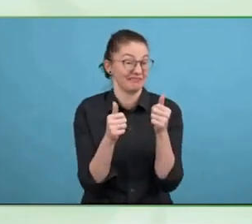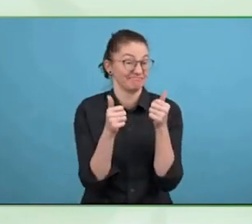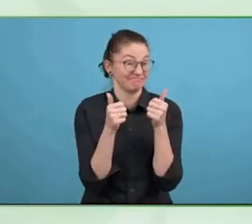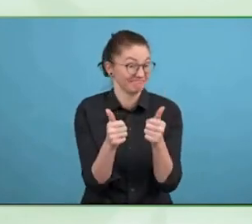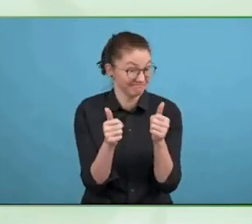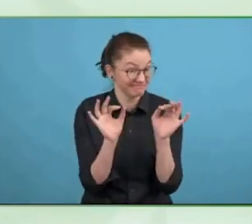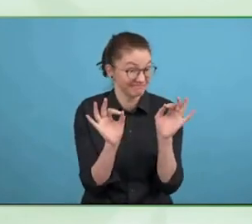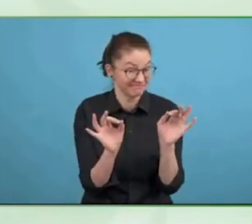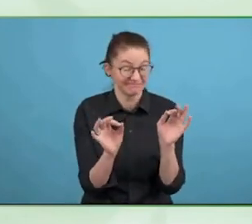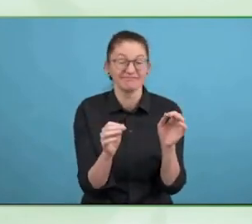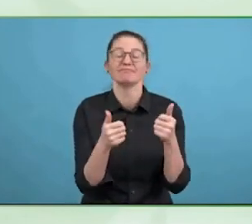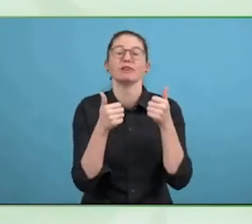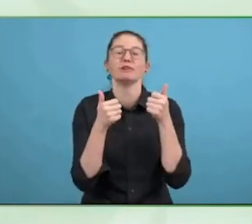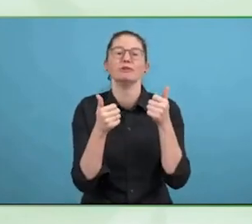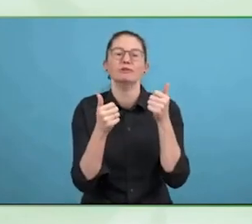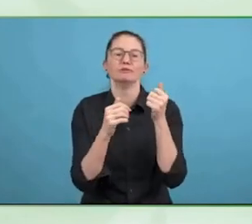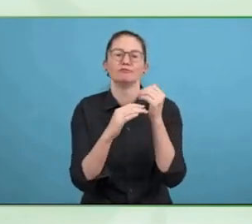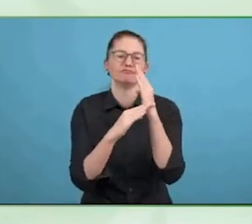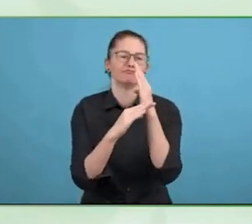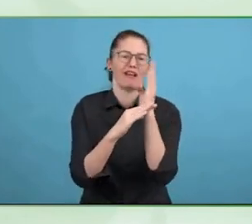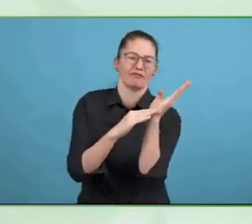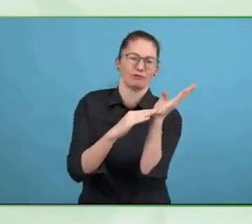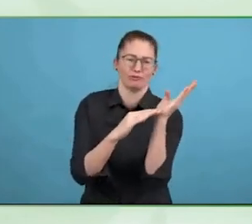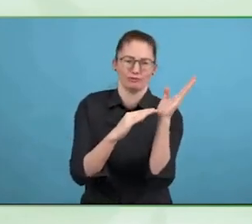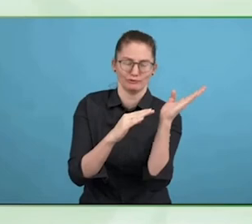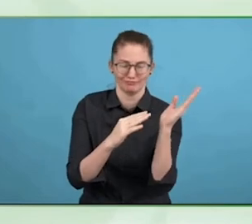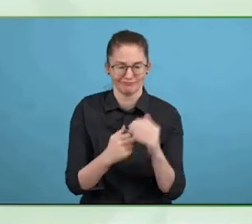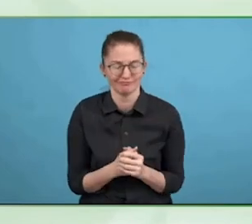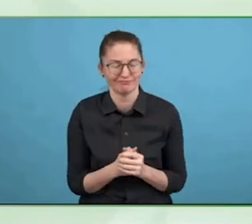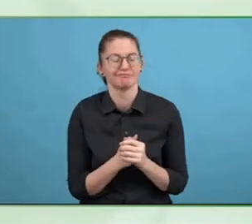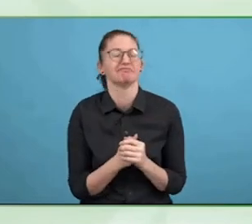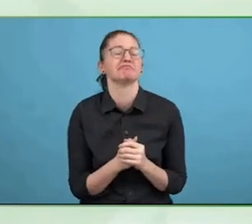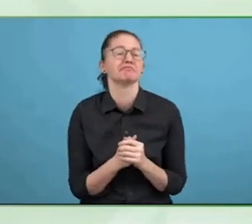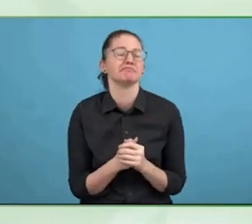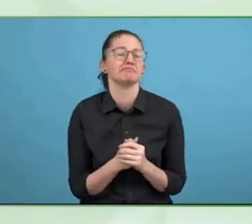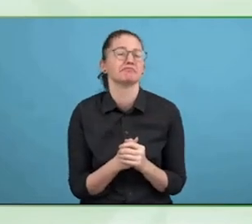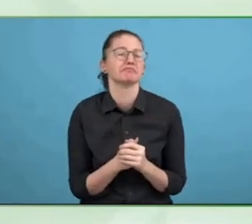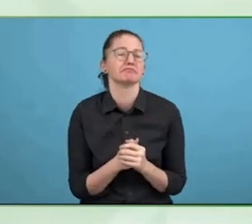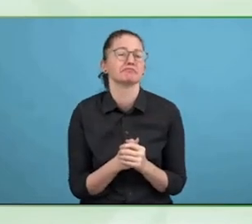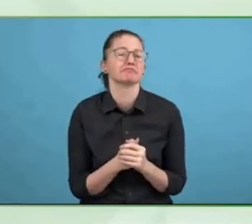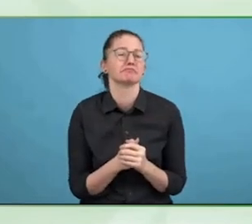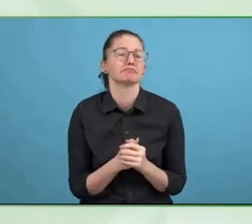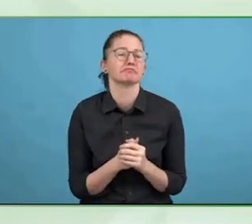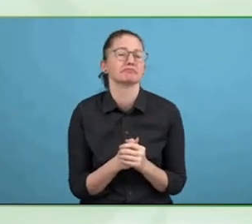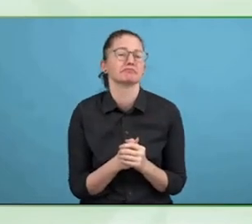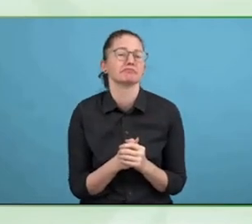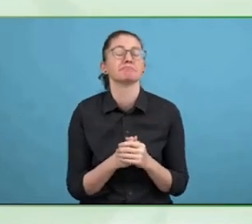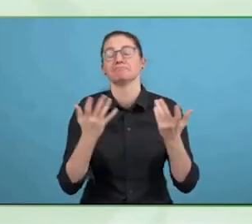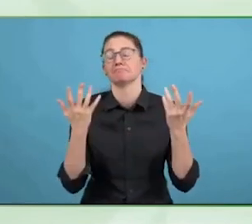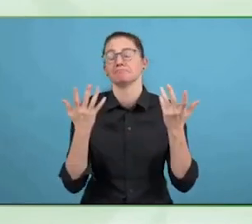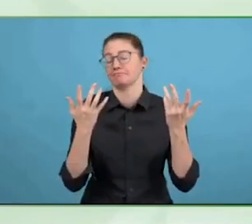intelligence is needed immediate accessibility, I am Frances West, the founder of